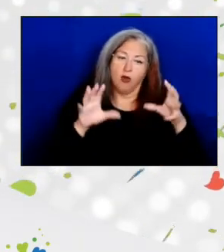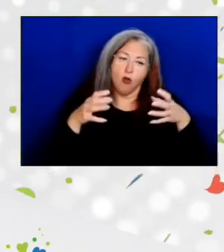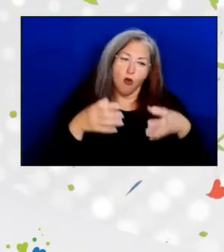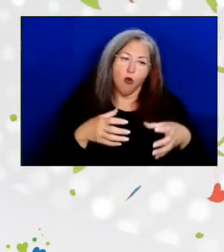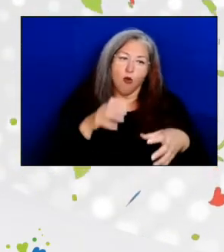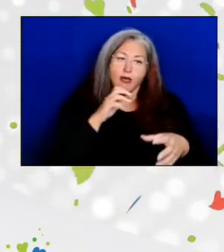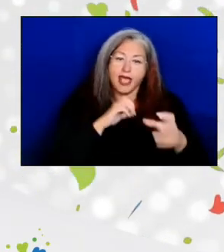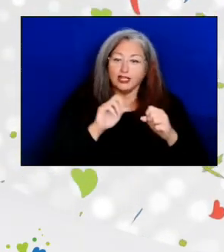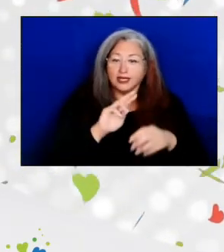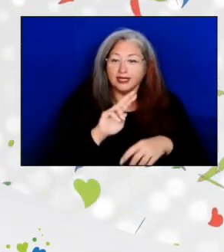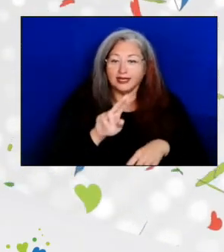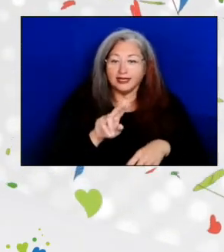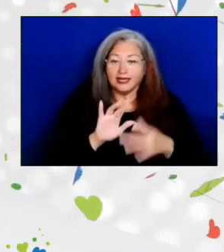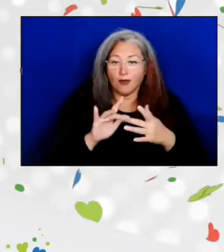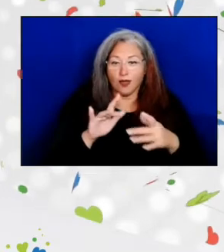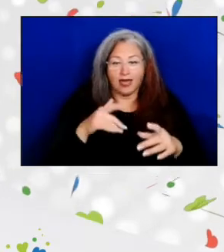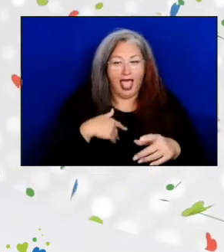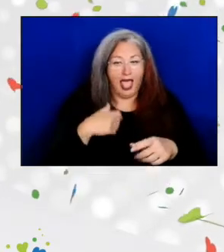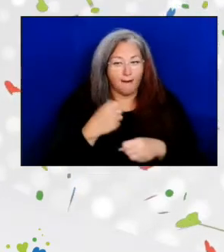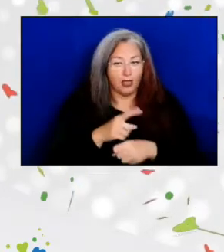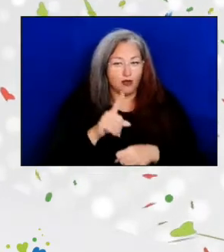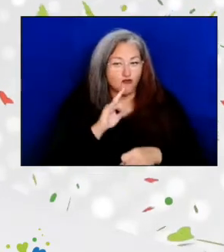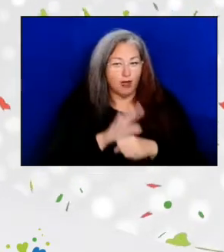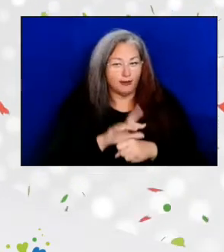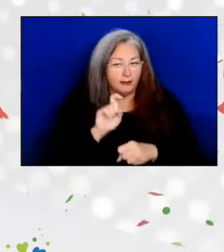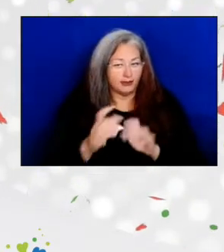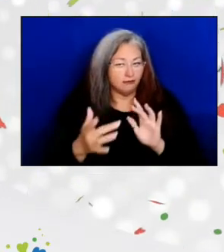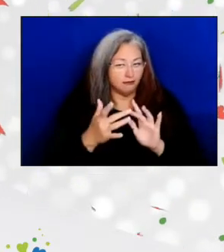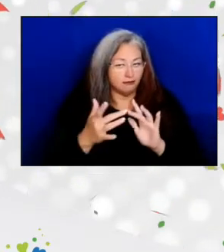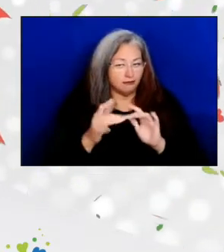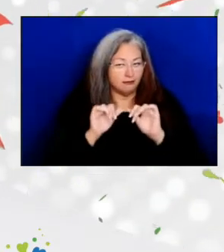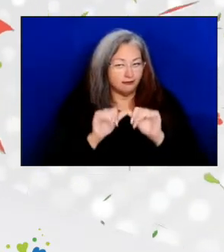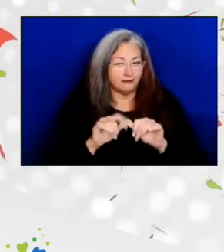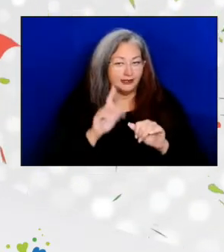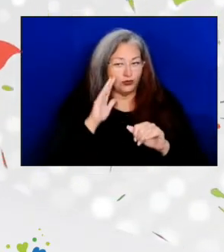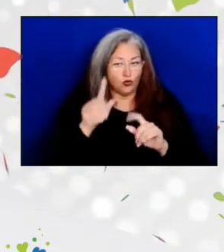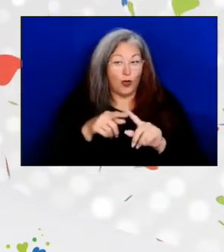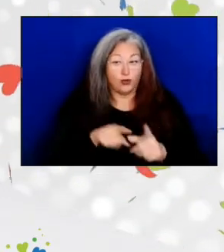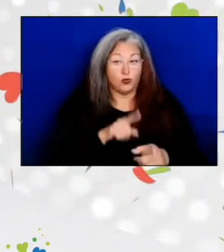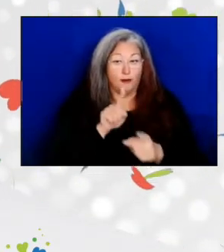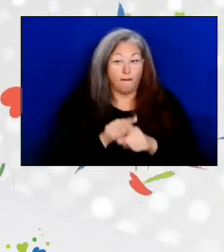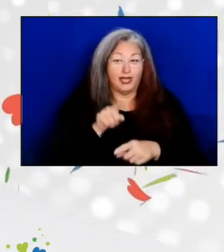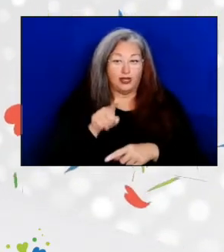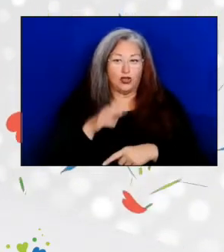I've made her promise to keep in touch because once you meet Jean, you know you have met